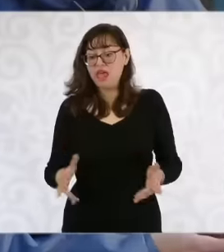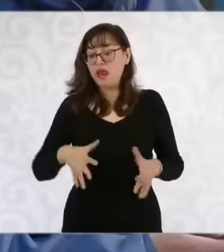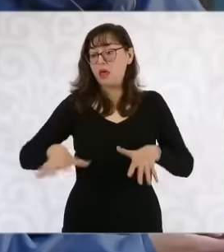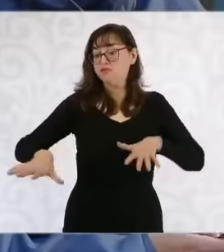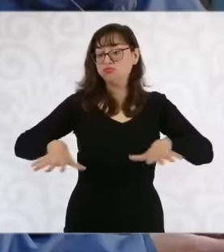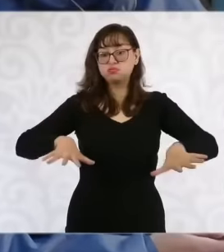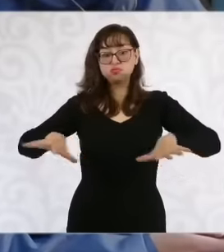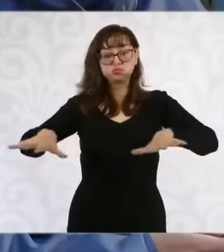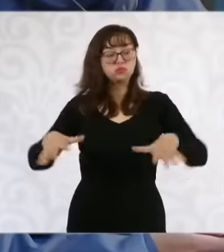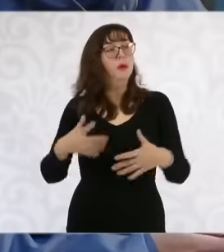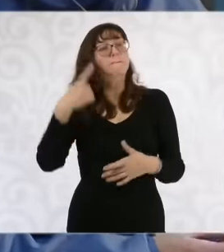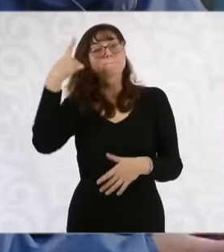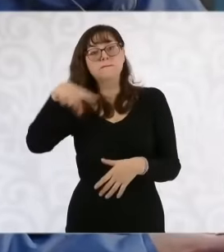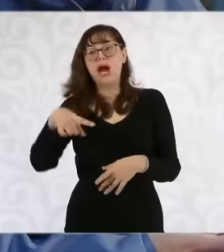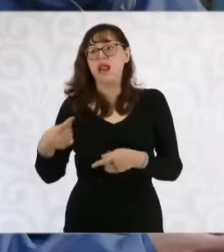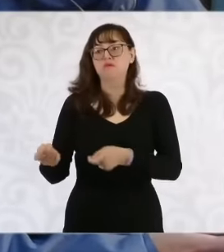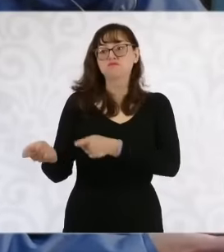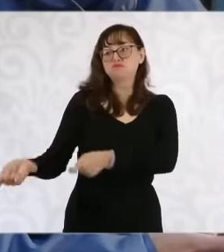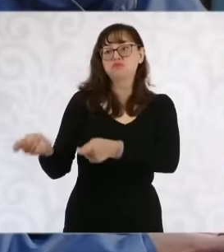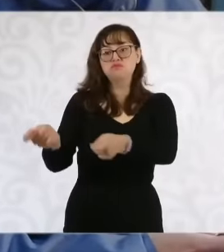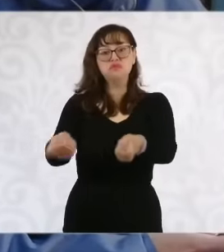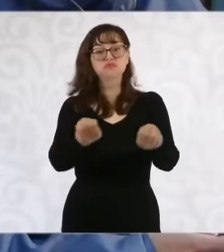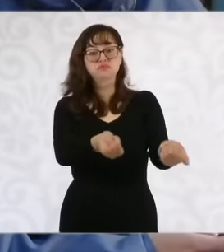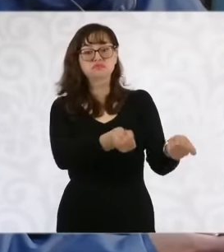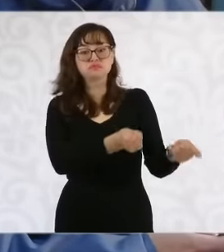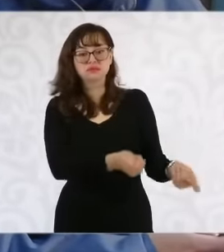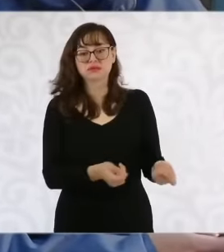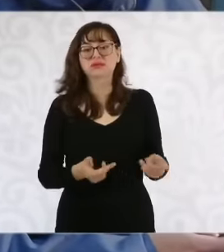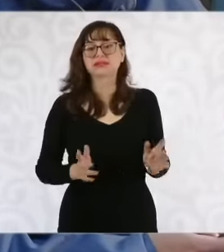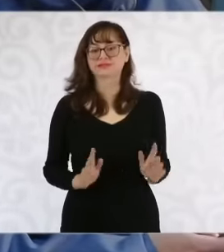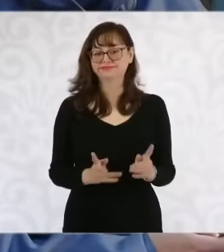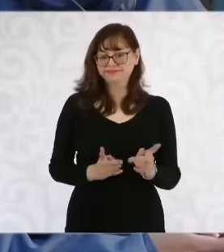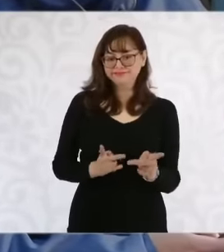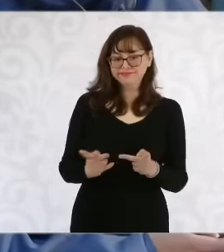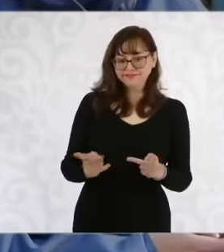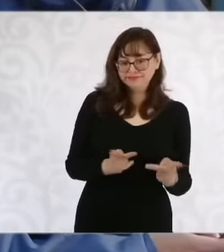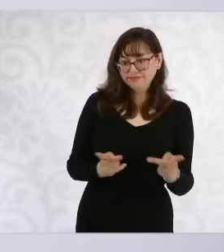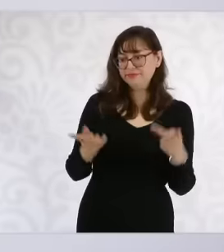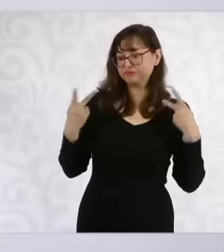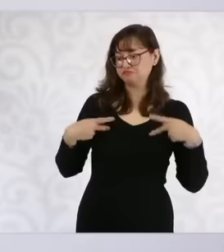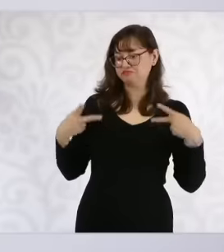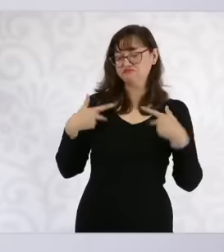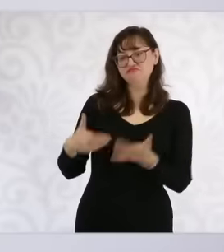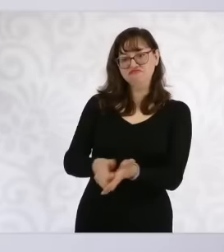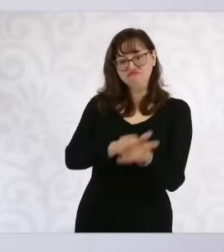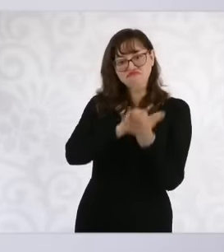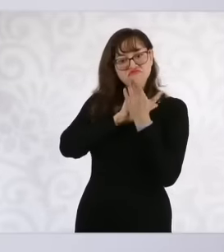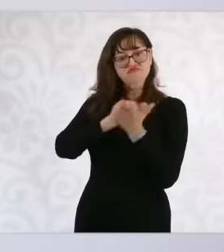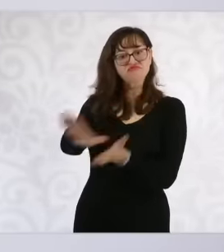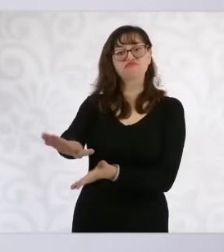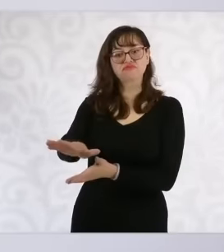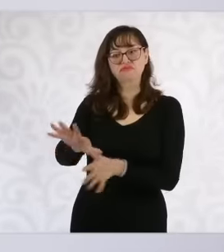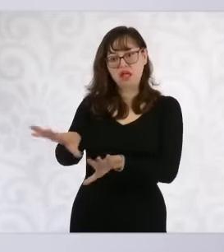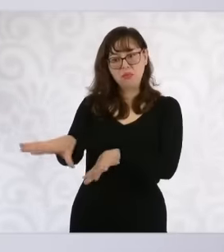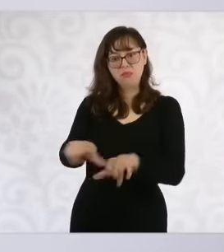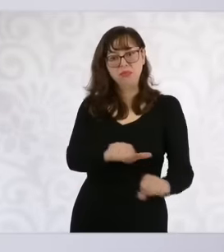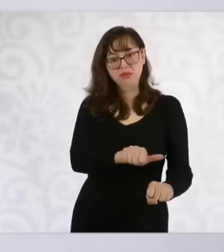they had already planned to loot and evict all the inhabitants. At this moment, the